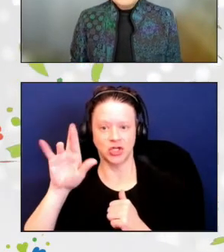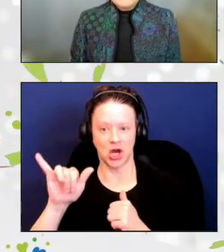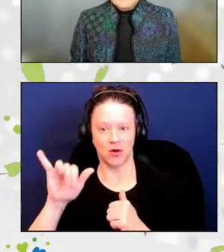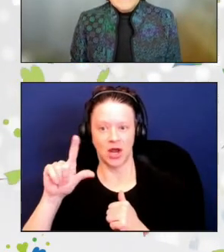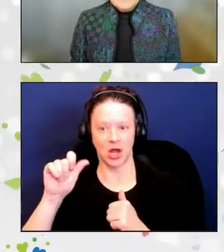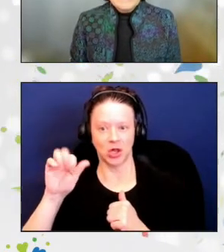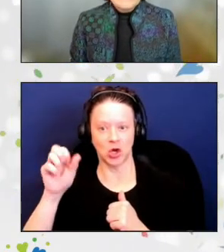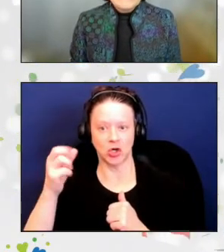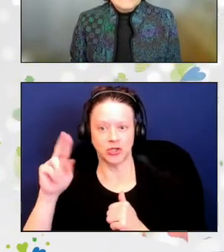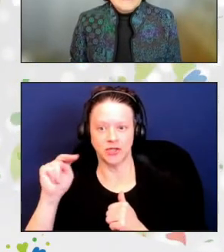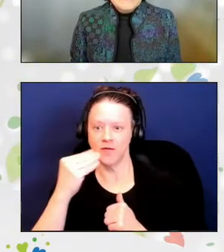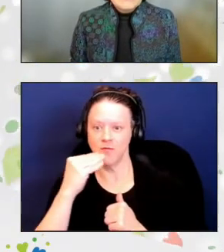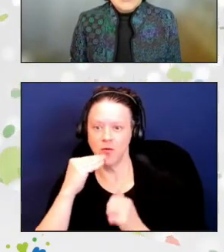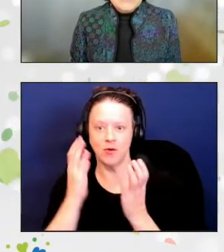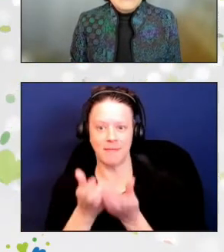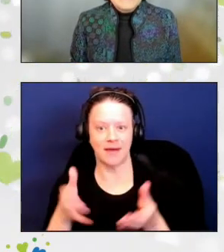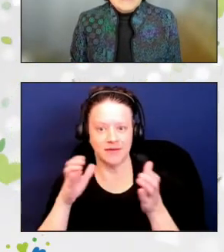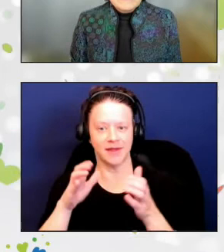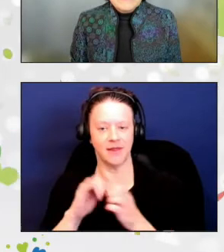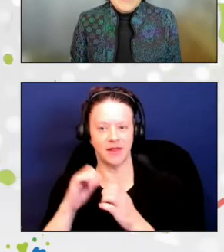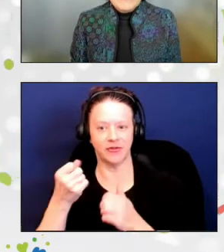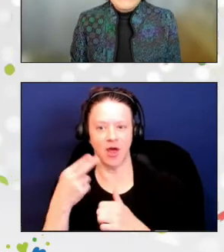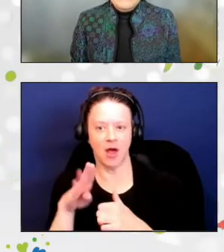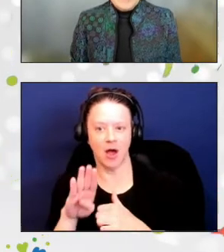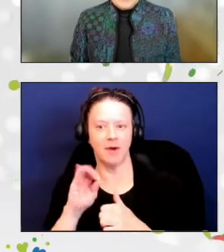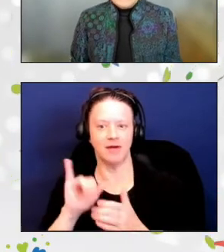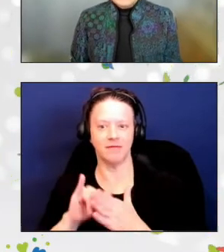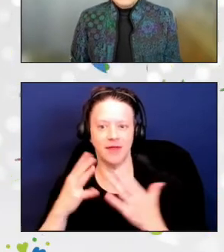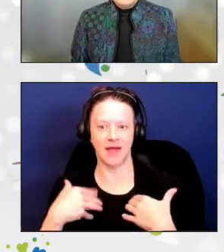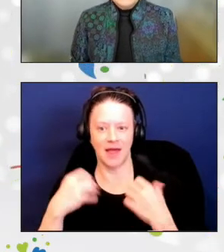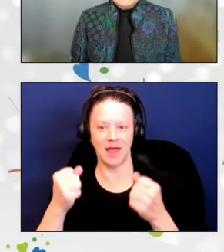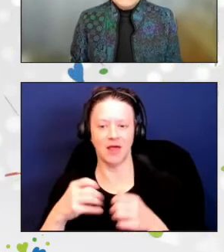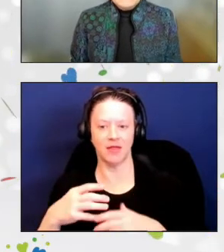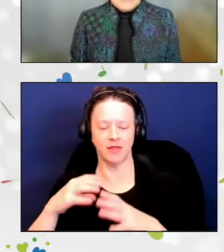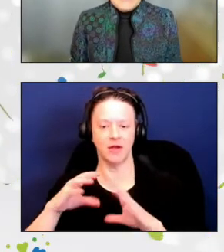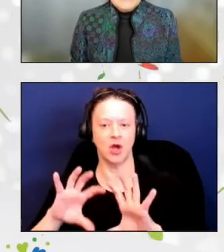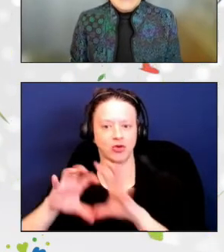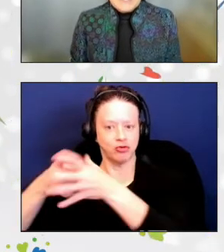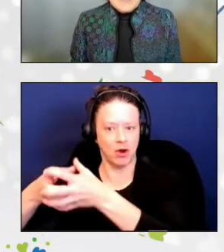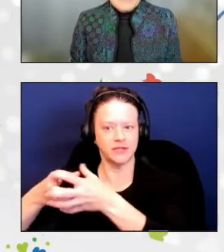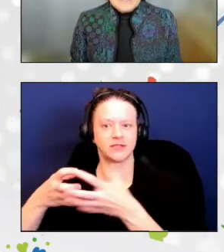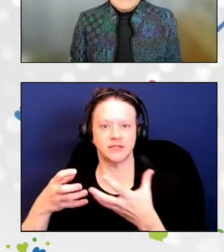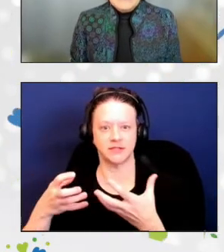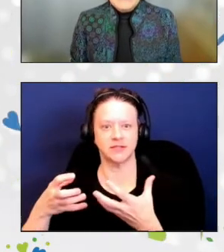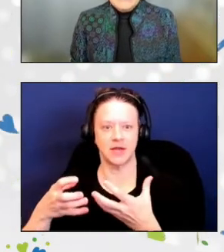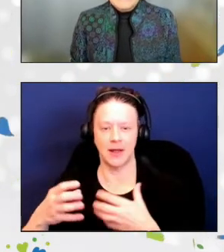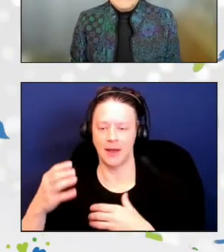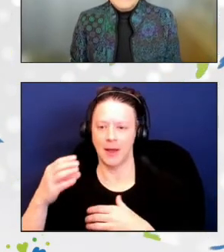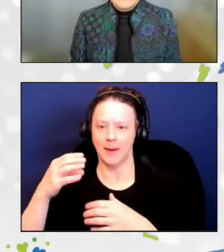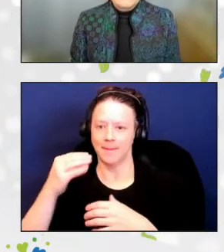the hub of The Health Trust's Meals on Wheels operation in Santa Clara County, California.